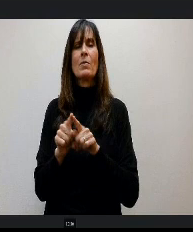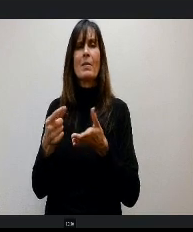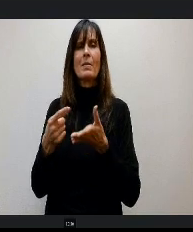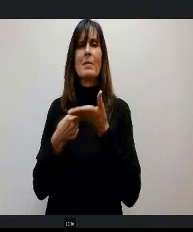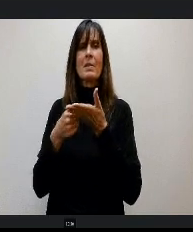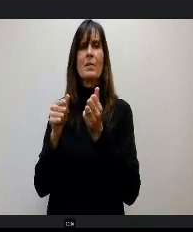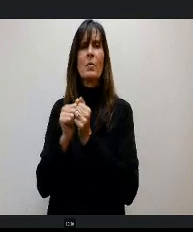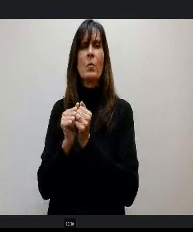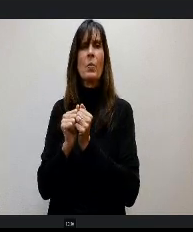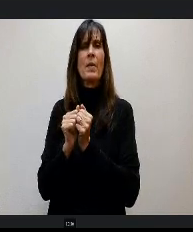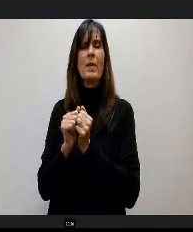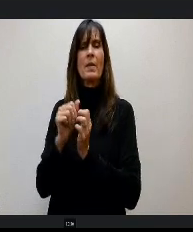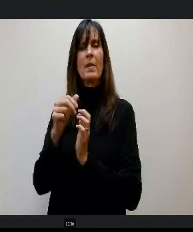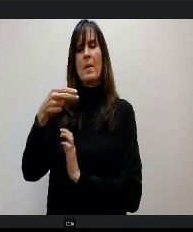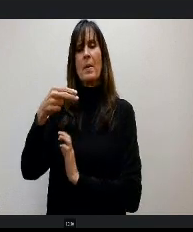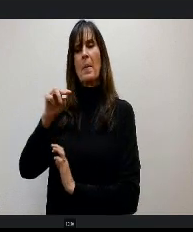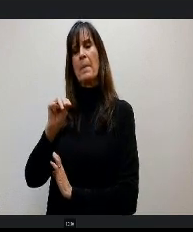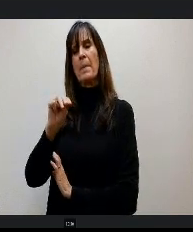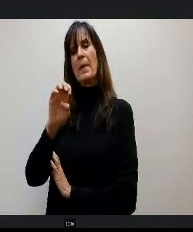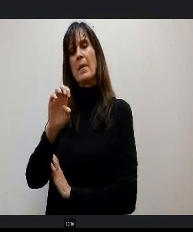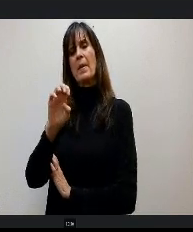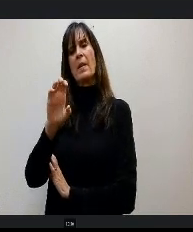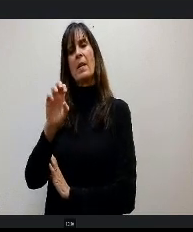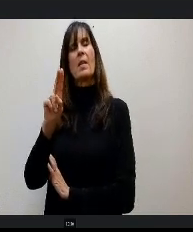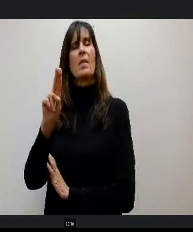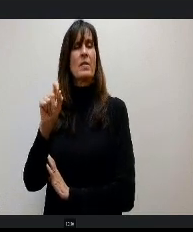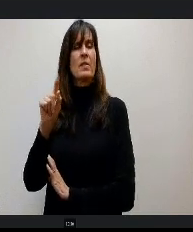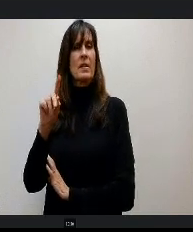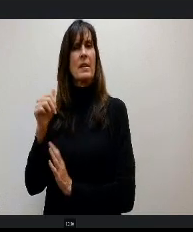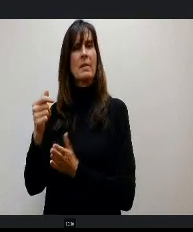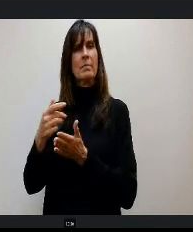some of the concerns or questions. More years of data.